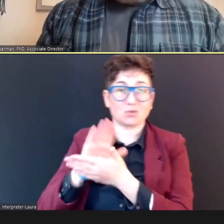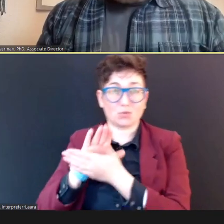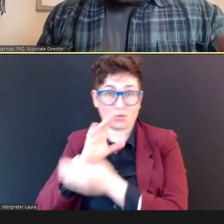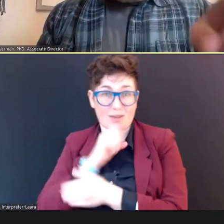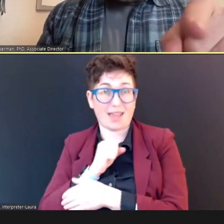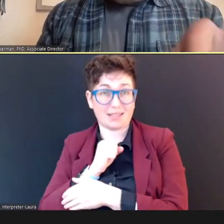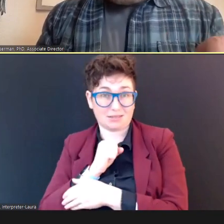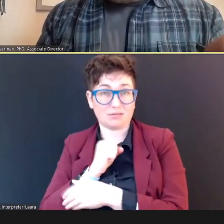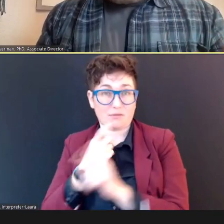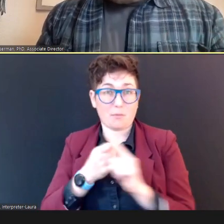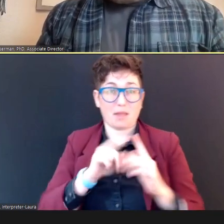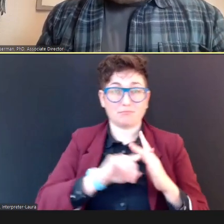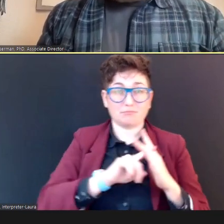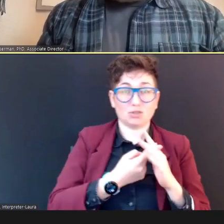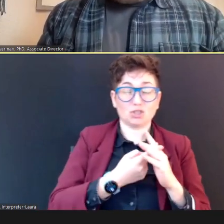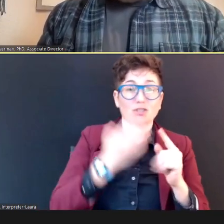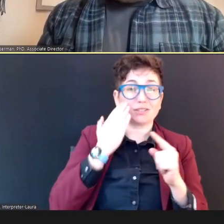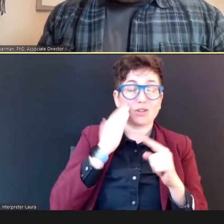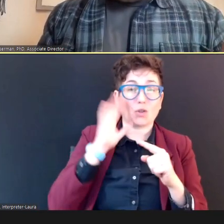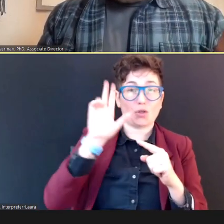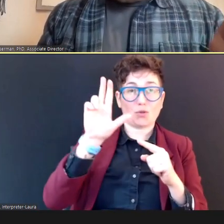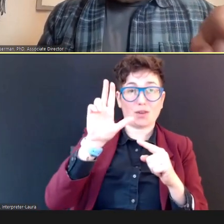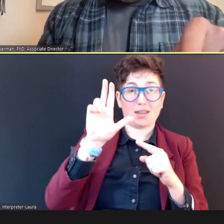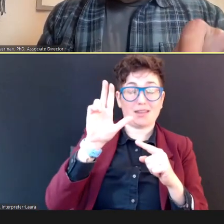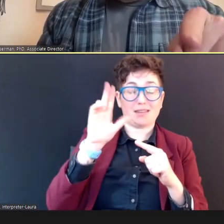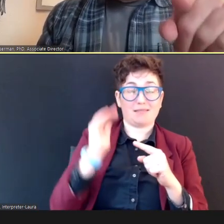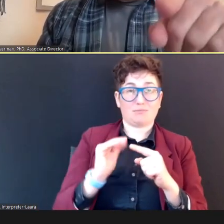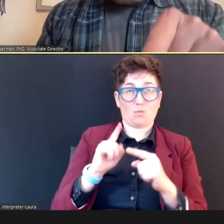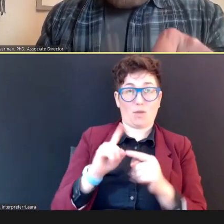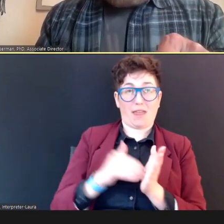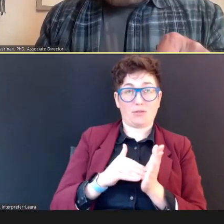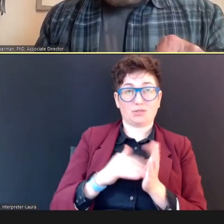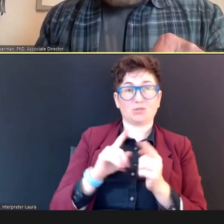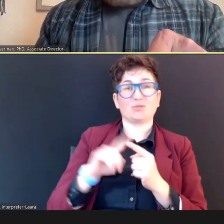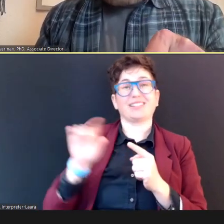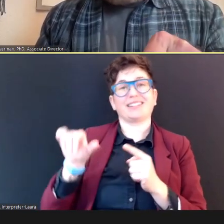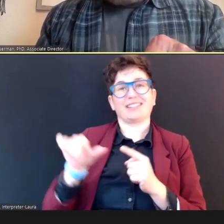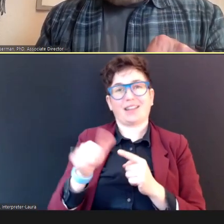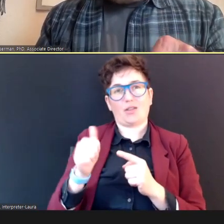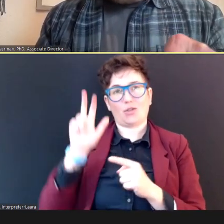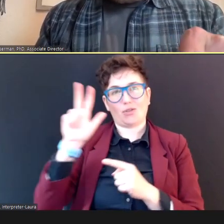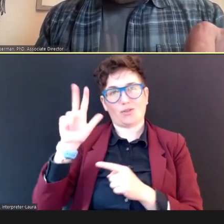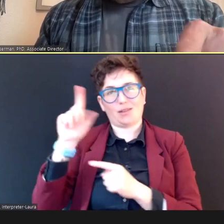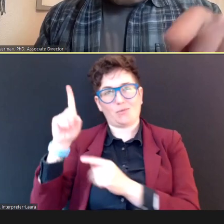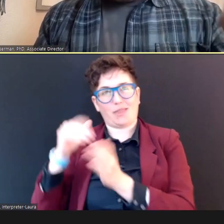thousand at birth, to another 3 in a thousand totaling 6 in a thousand,